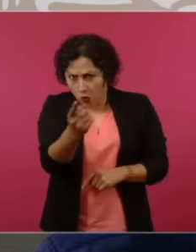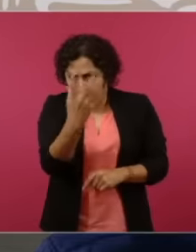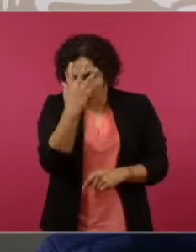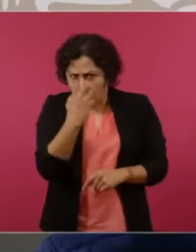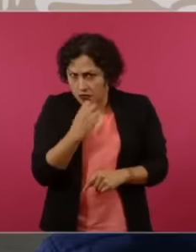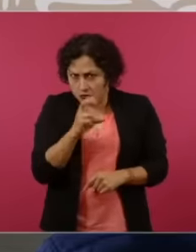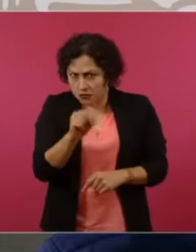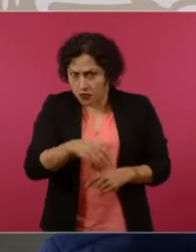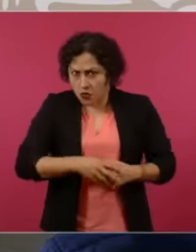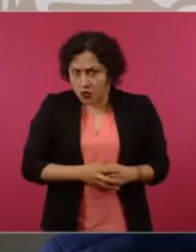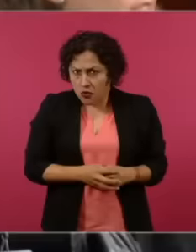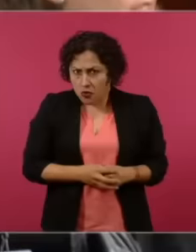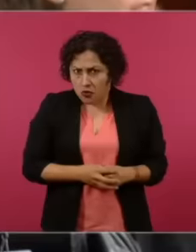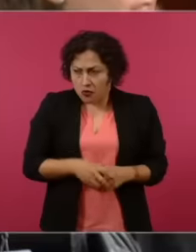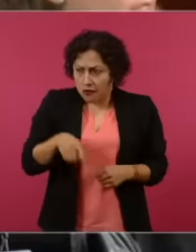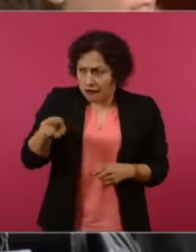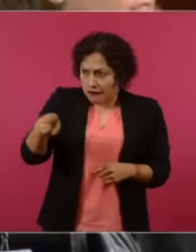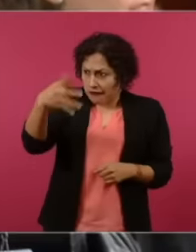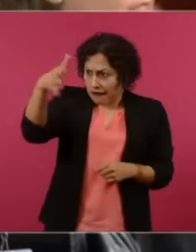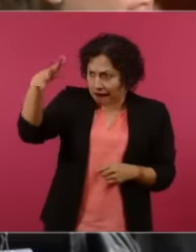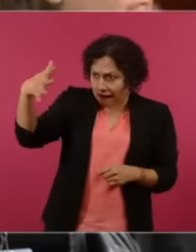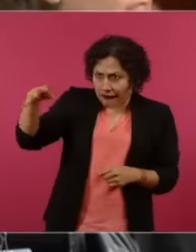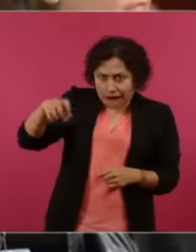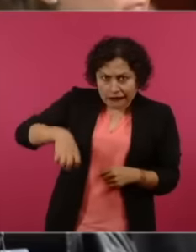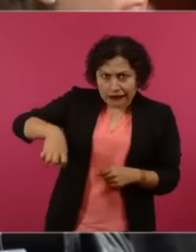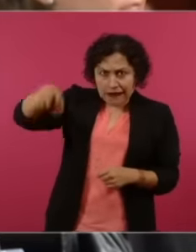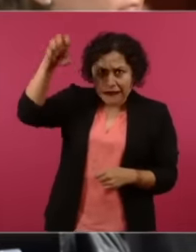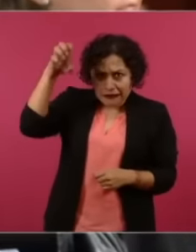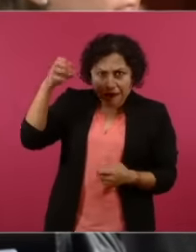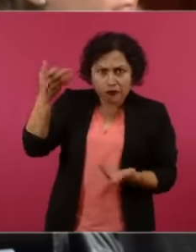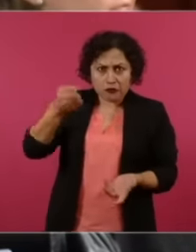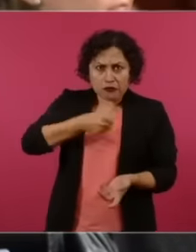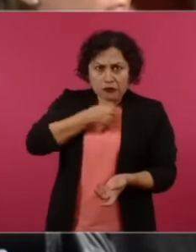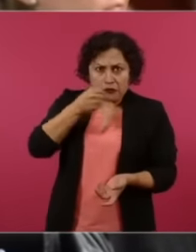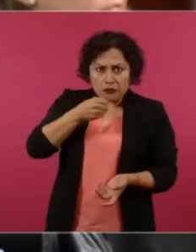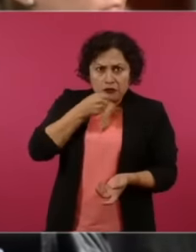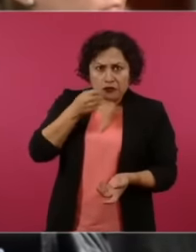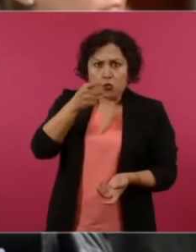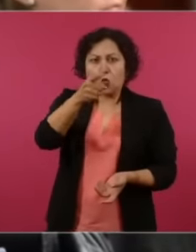older adults and that you were in your hands when you were head of government and you resolved it for 6 years as